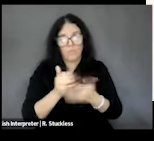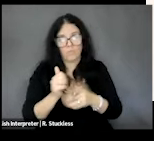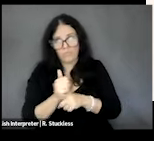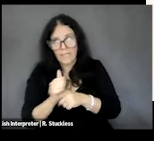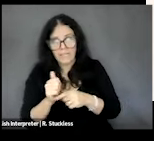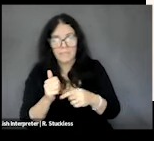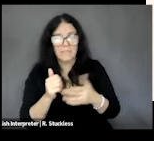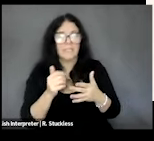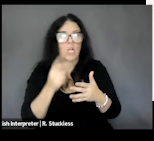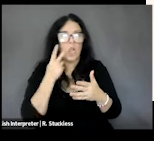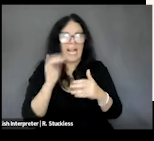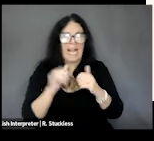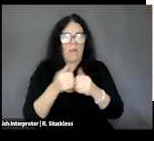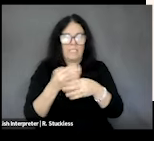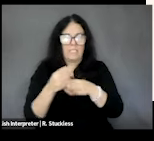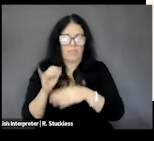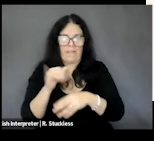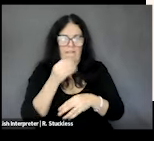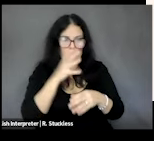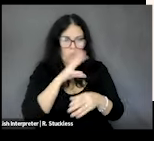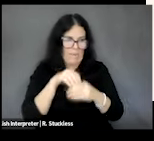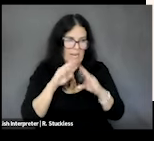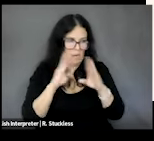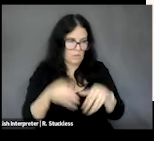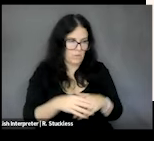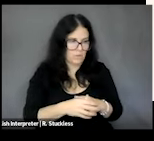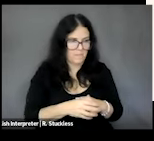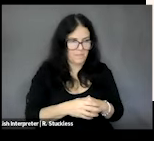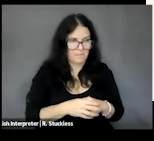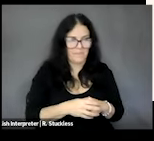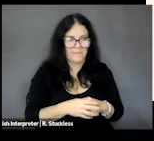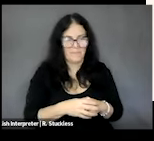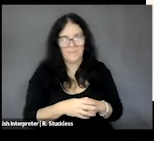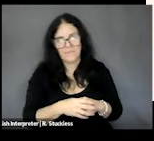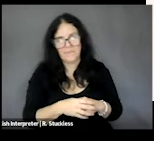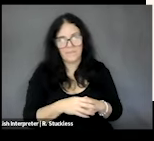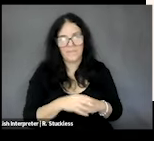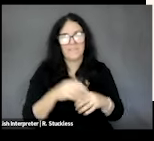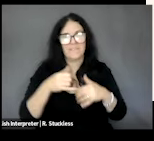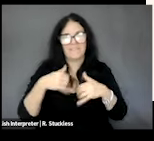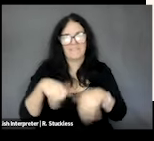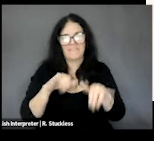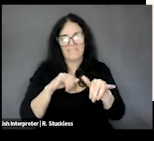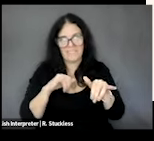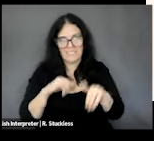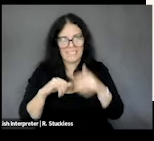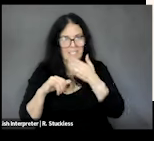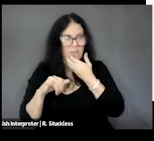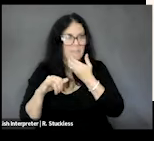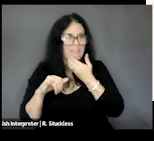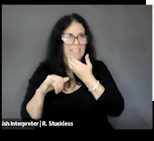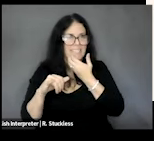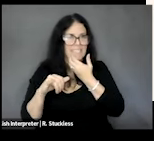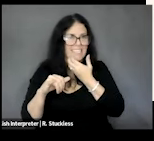distribution of food within households' stability is the temporal element of food and nutrition